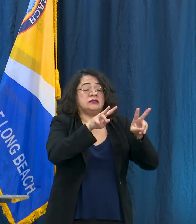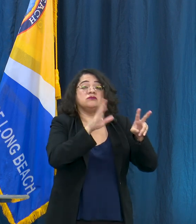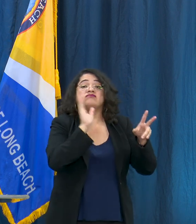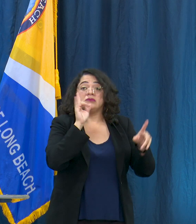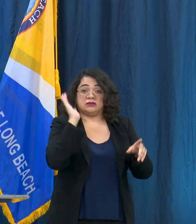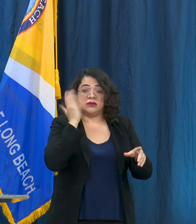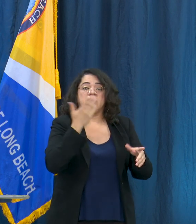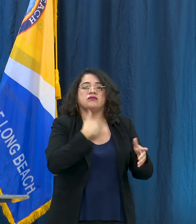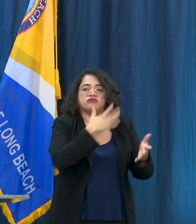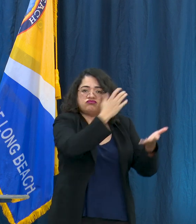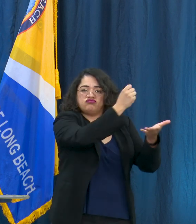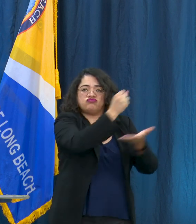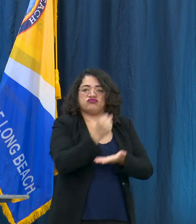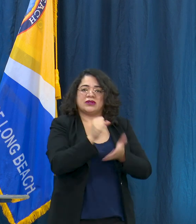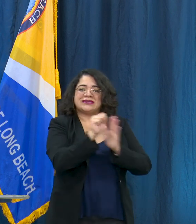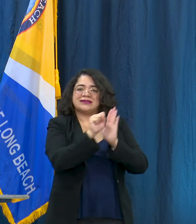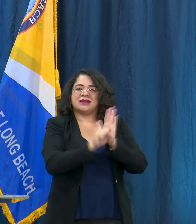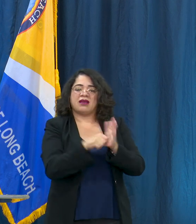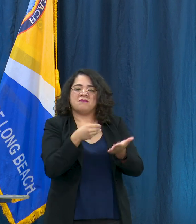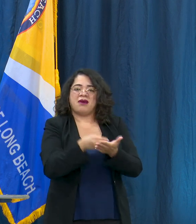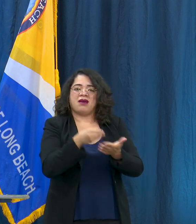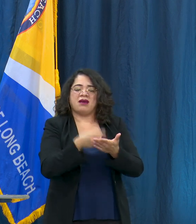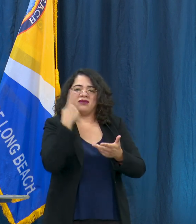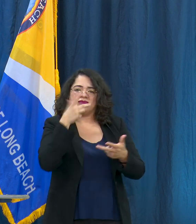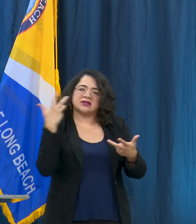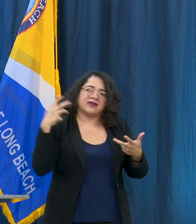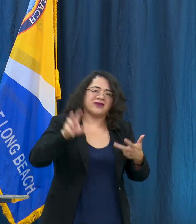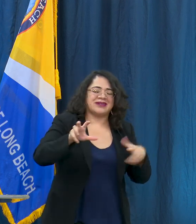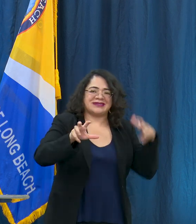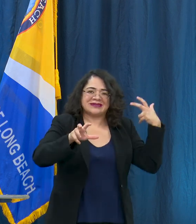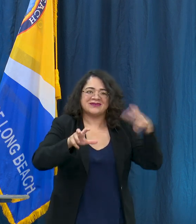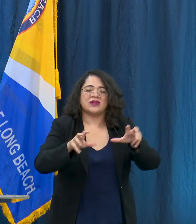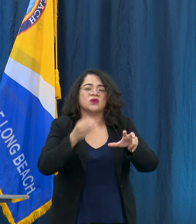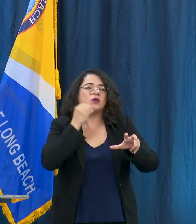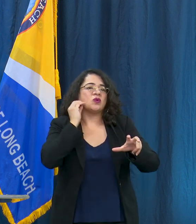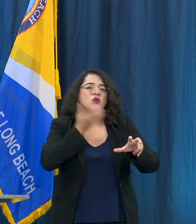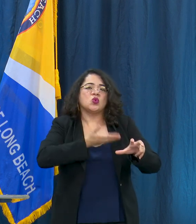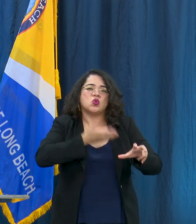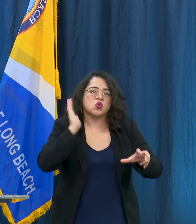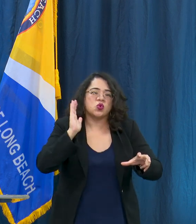funds for homelessness from the state and as we deal with this